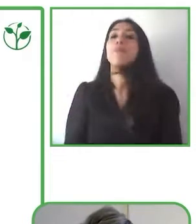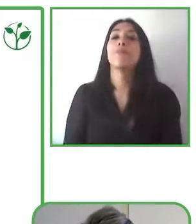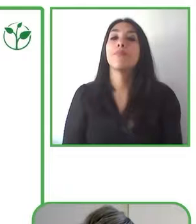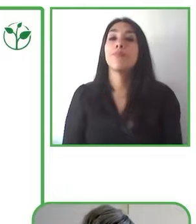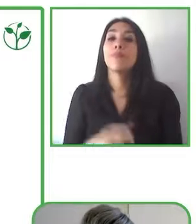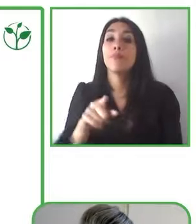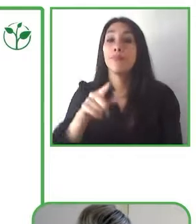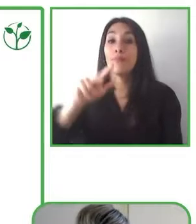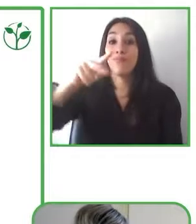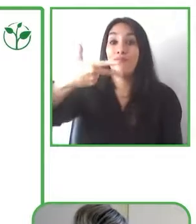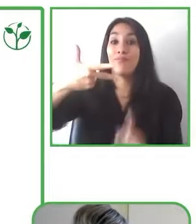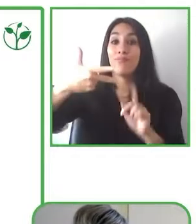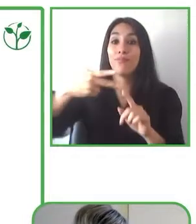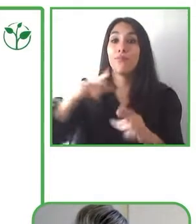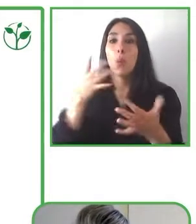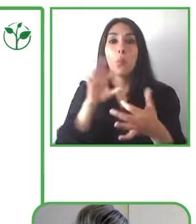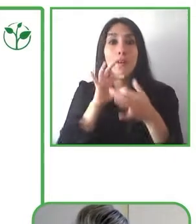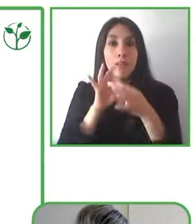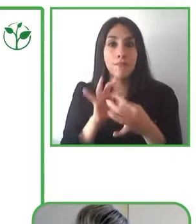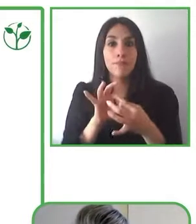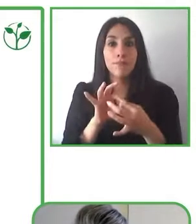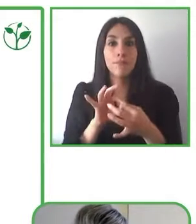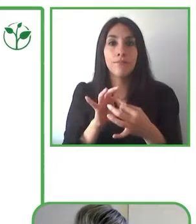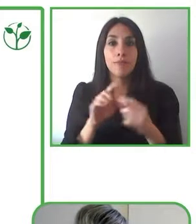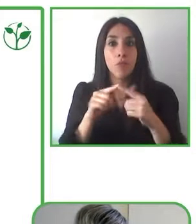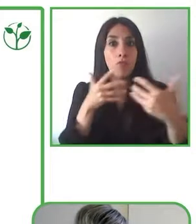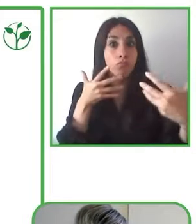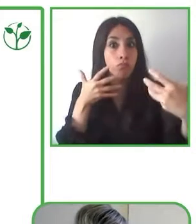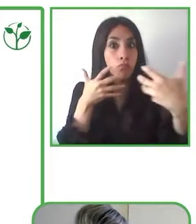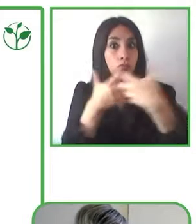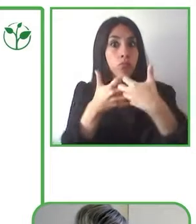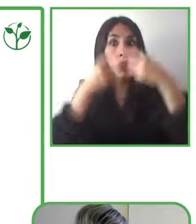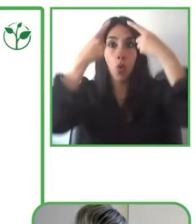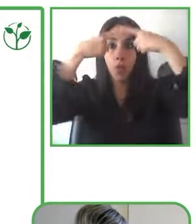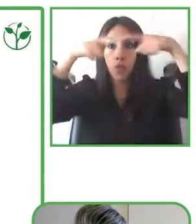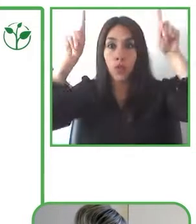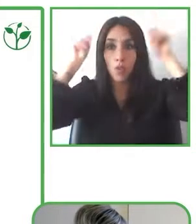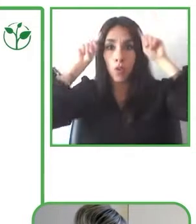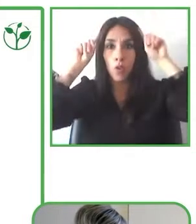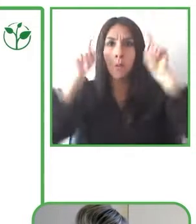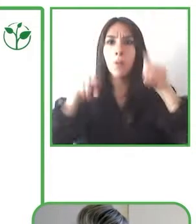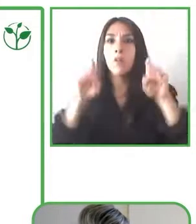We want to become grow our relationships with different universities